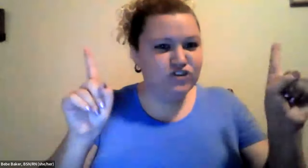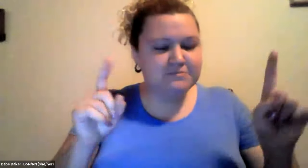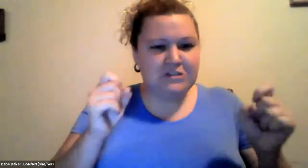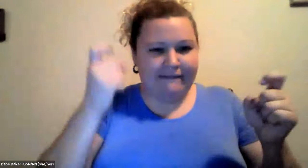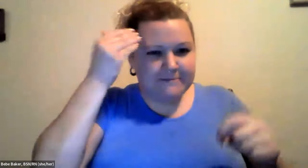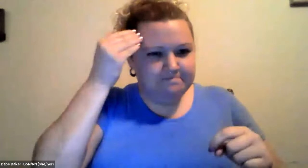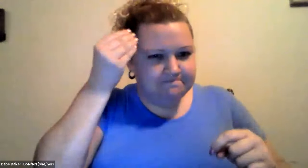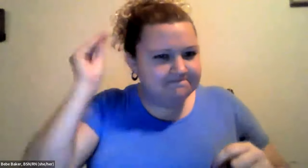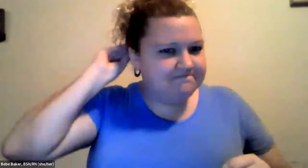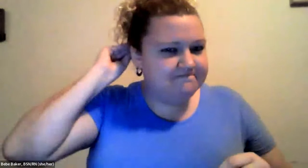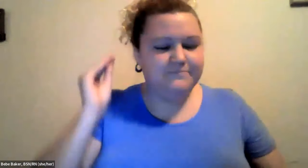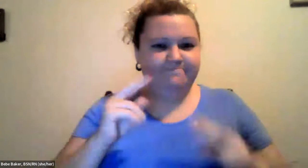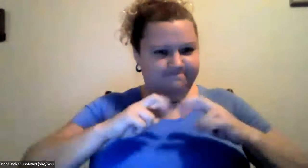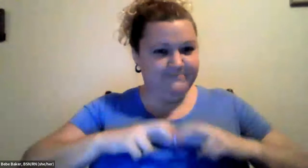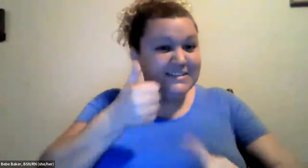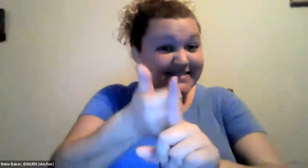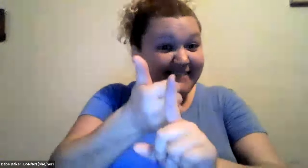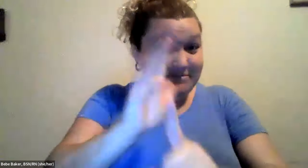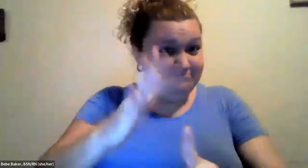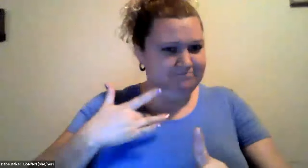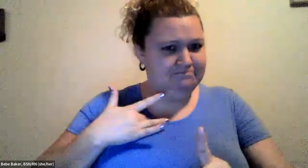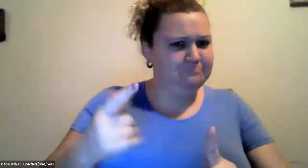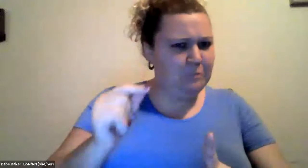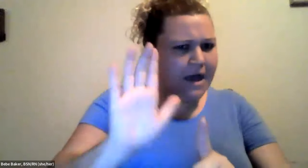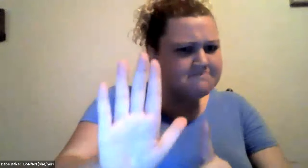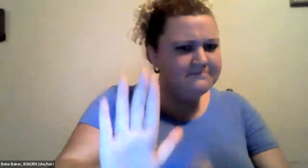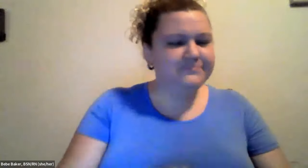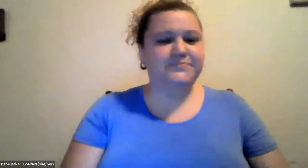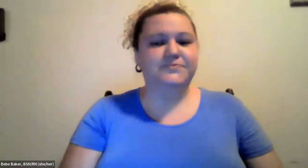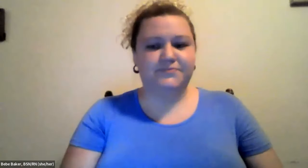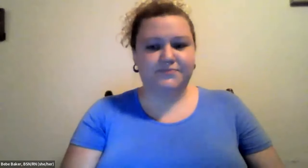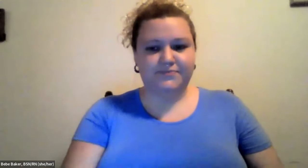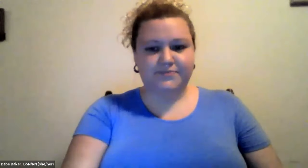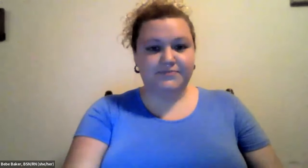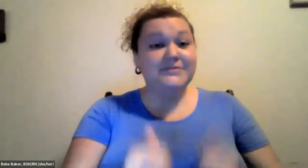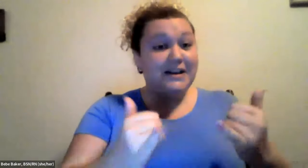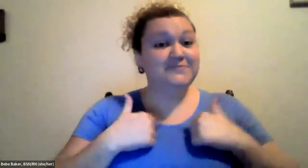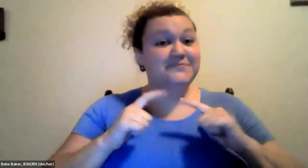Cristine Saunders: So those are the some of the differences to be aware of in the difference between a heart attack and a panic attack.